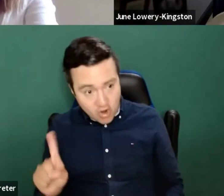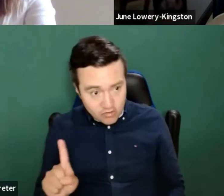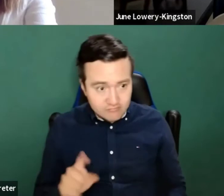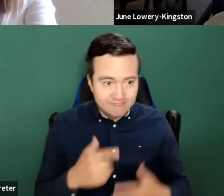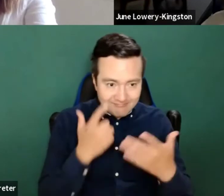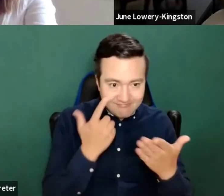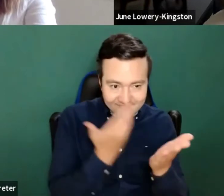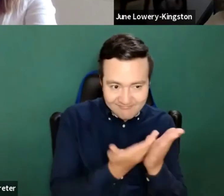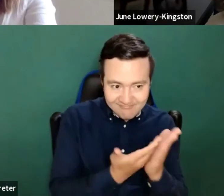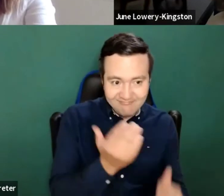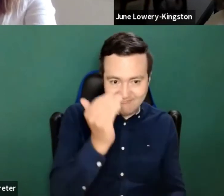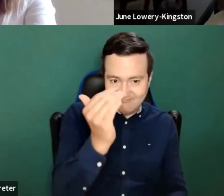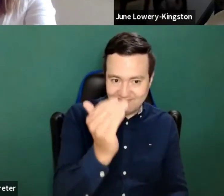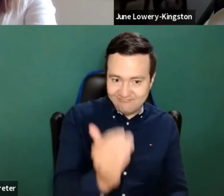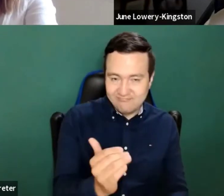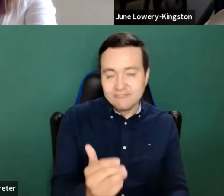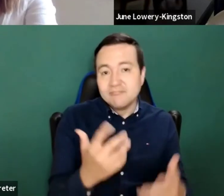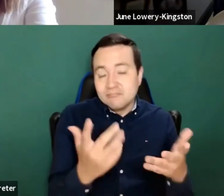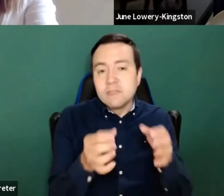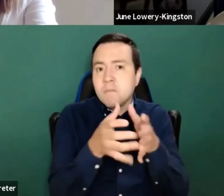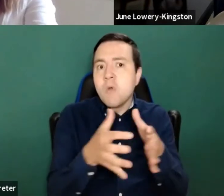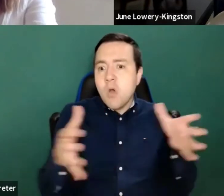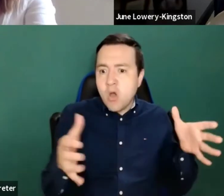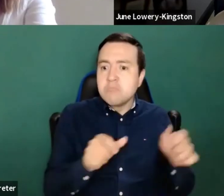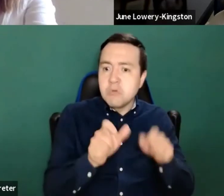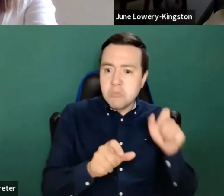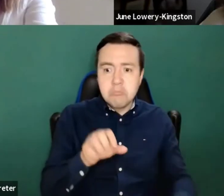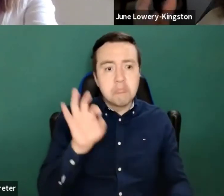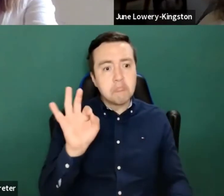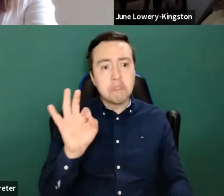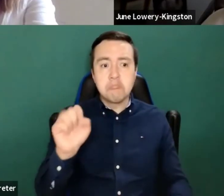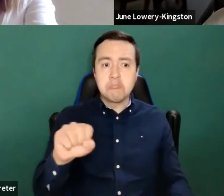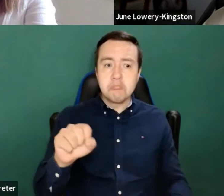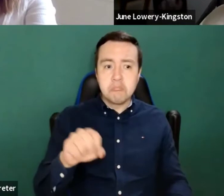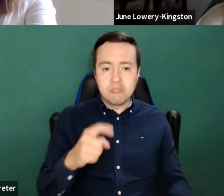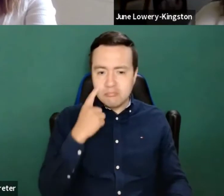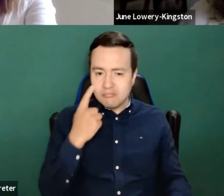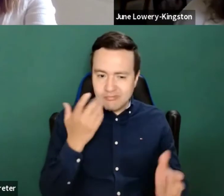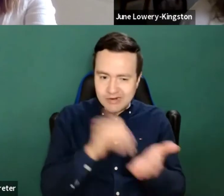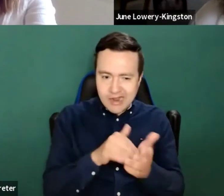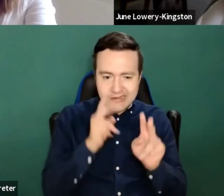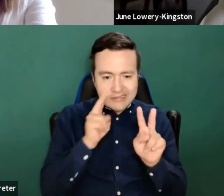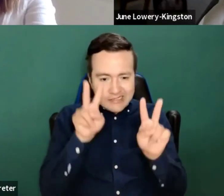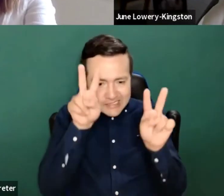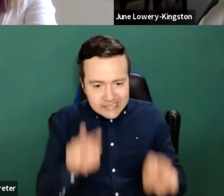But as I say, it's so much more popular, we shouldn't read anything. And maybe we should read something into the fact that people without disabilities are